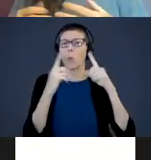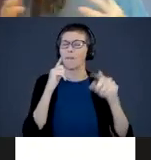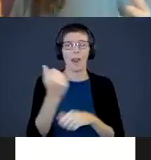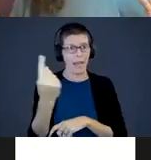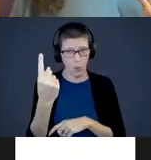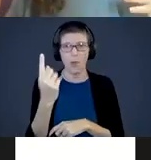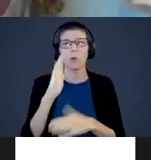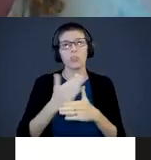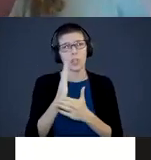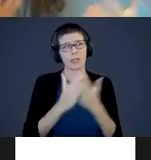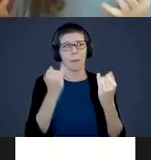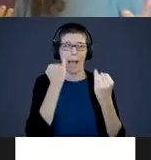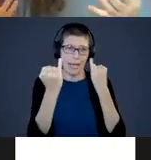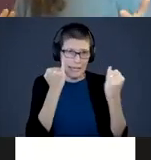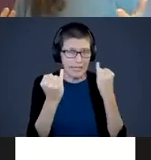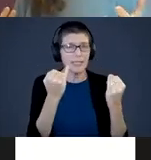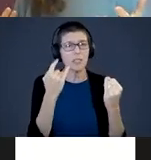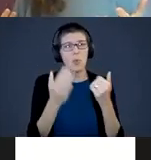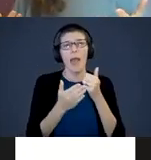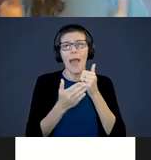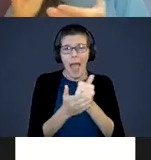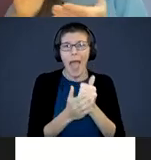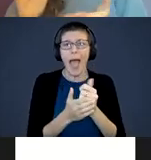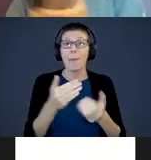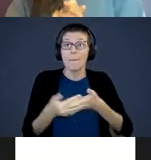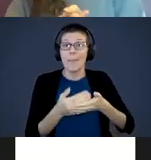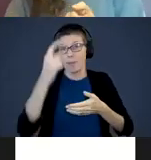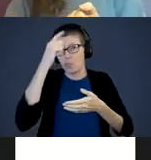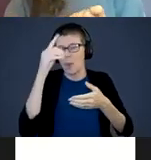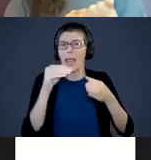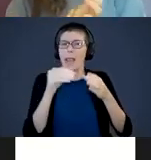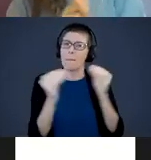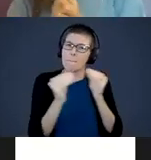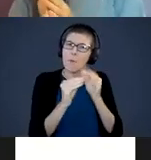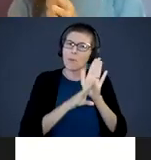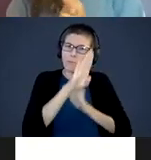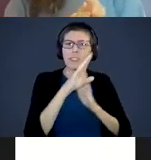ideas on what you can do to grow a baby’s brain. I am going to start with this precious picture